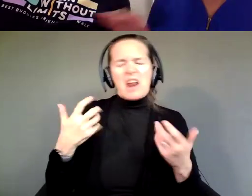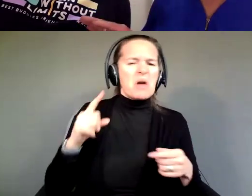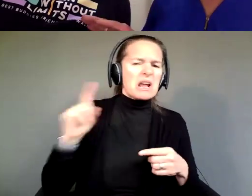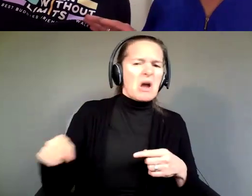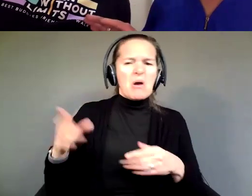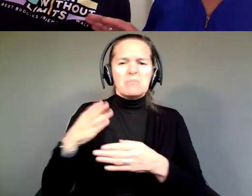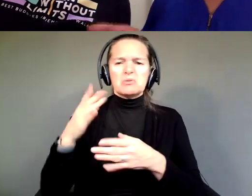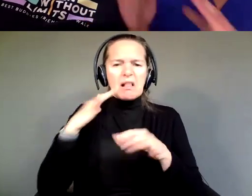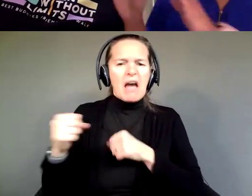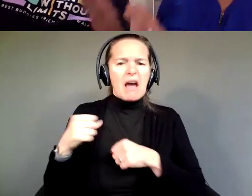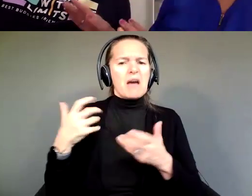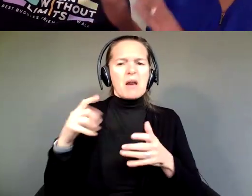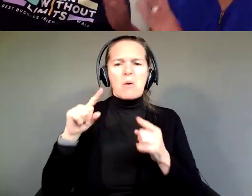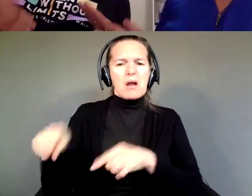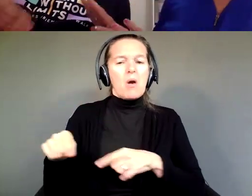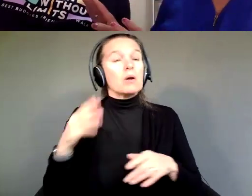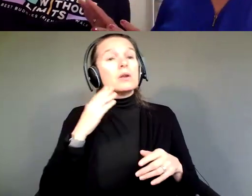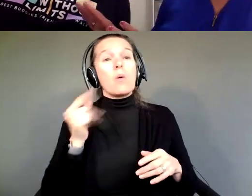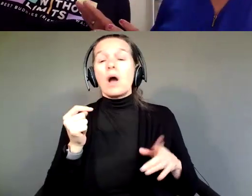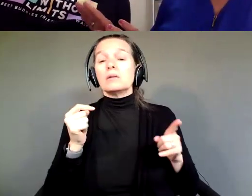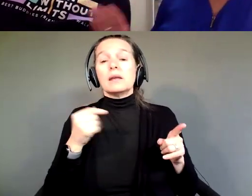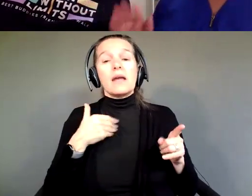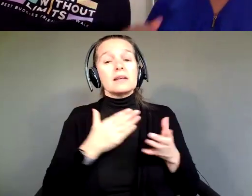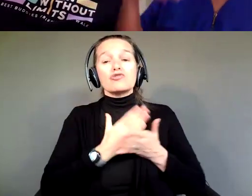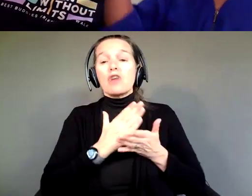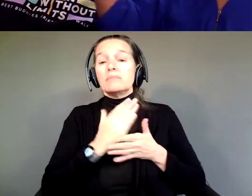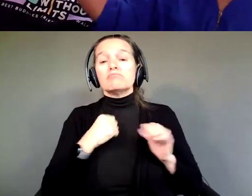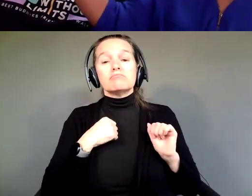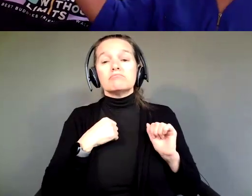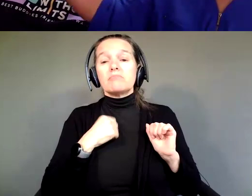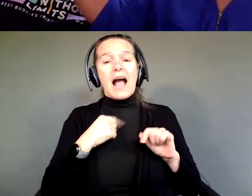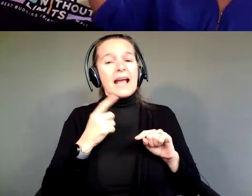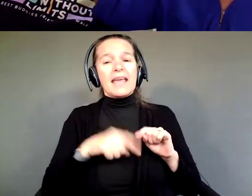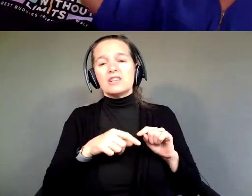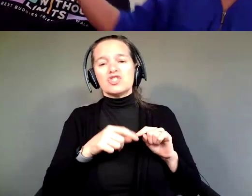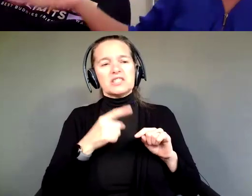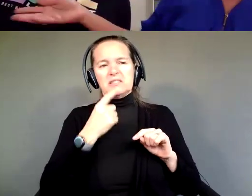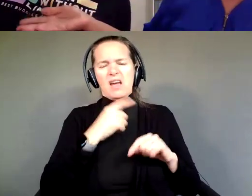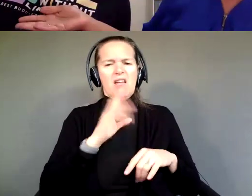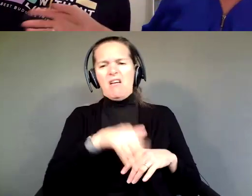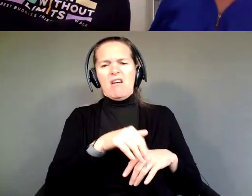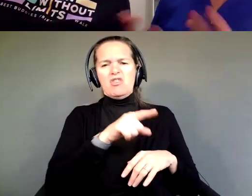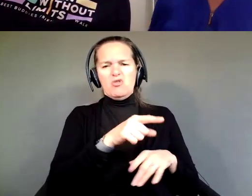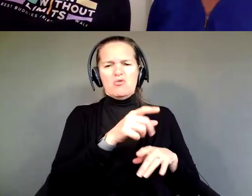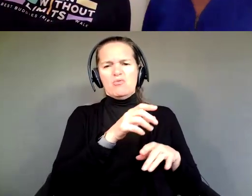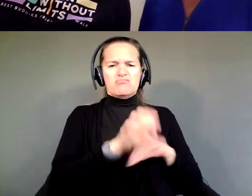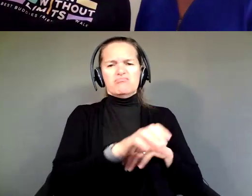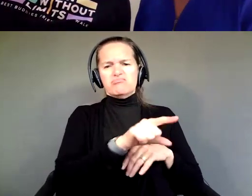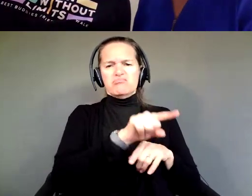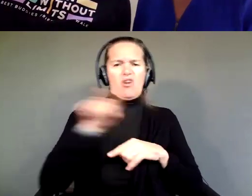I don't want to go." You know what? He has that right. I can't just usurp and say, "You're going to go," because he has that right to make